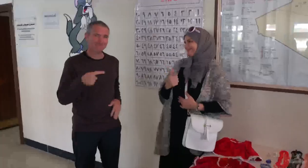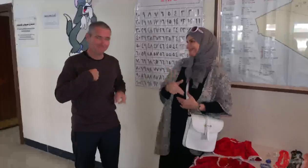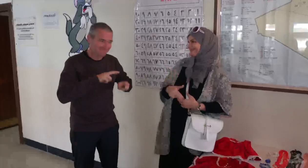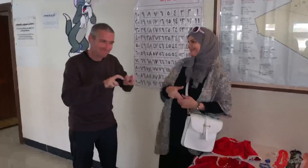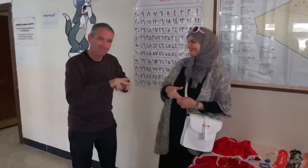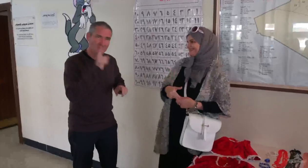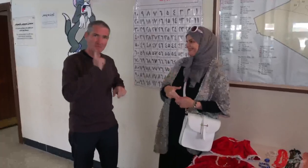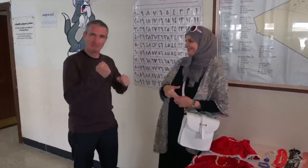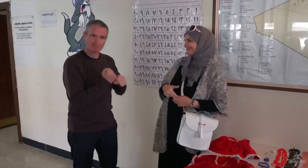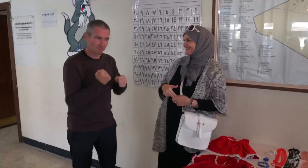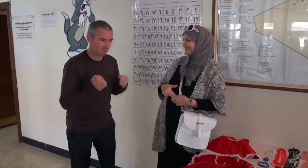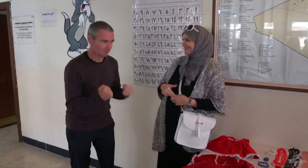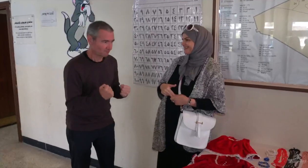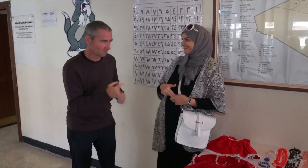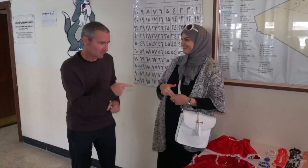It shows that Deaf people can do them.